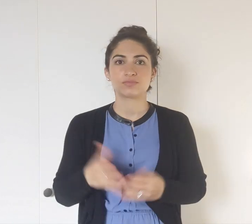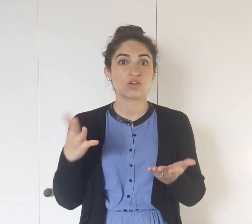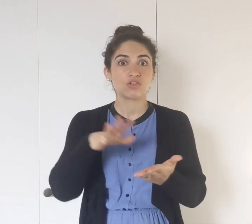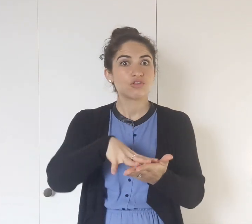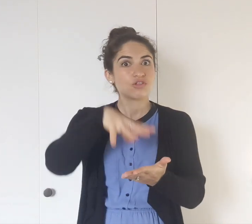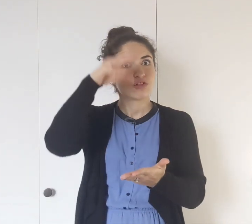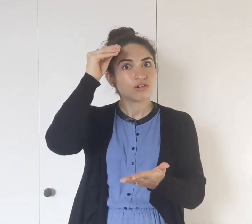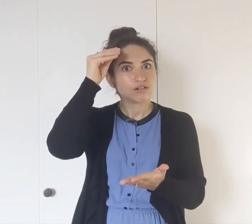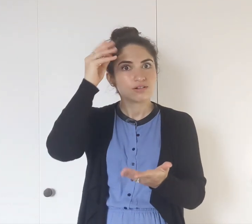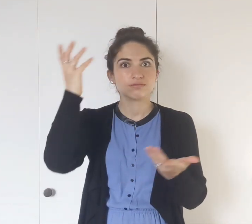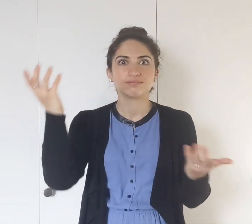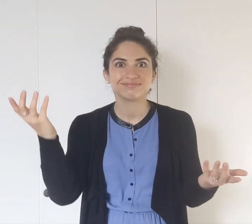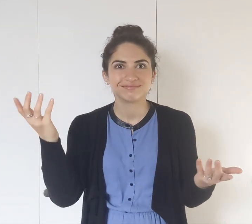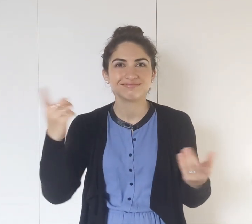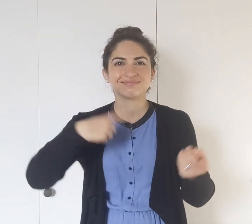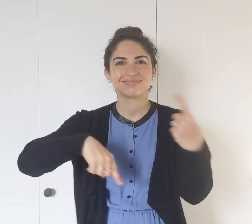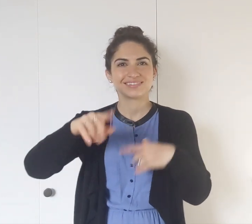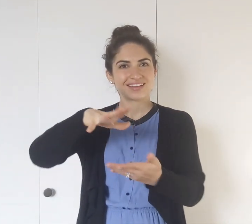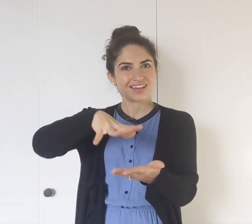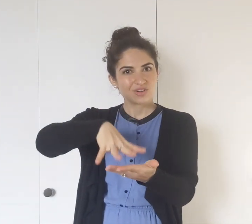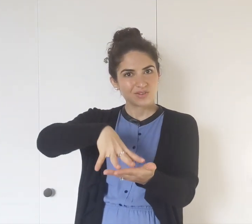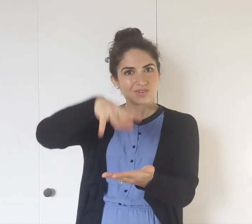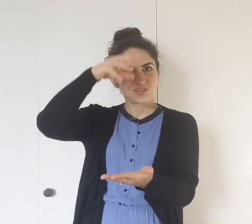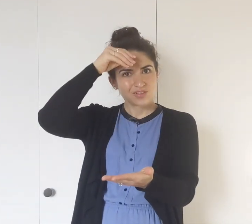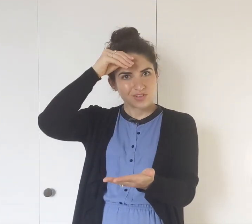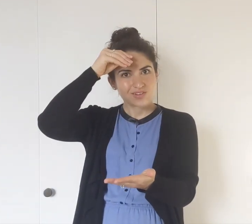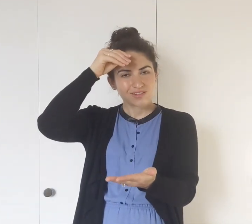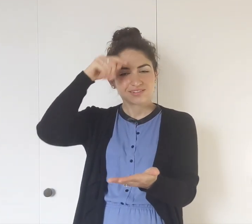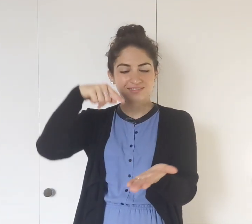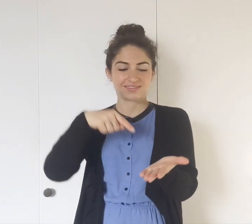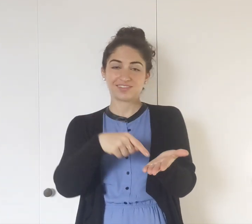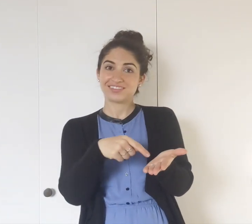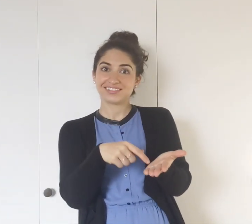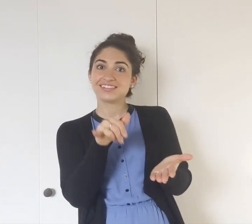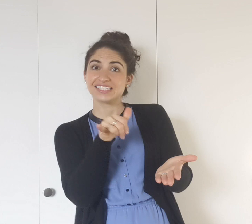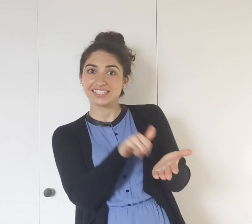LEARN. The sign LEARN.